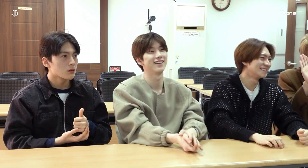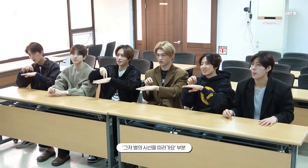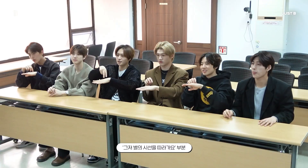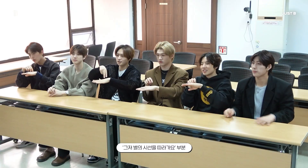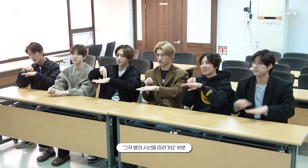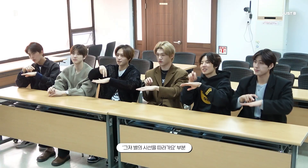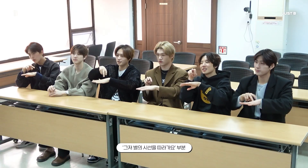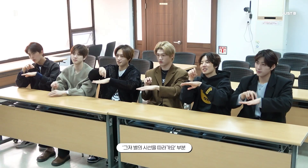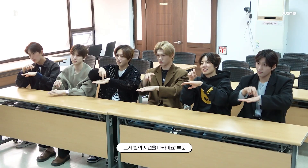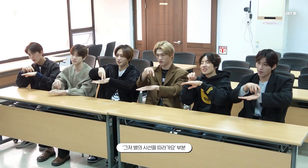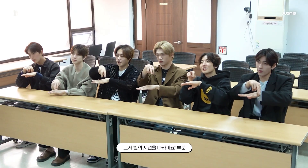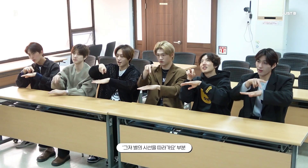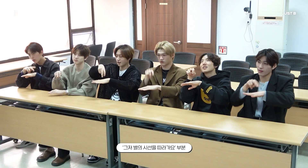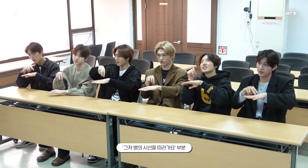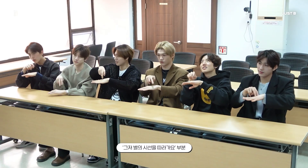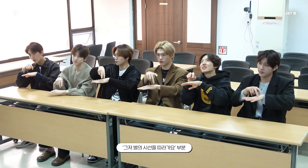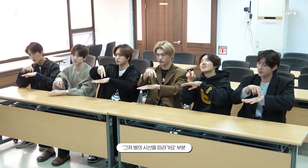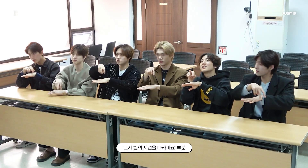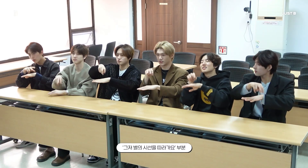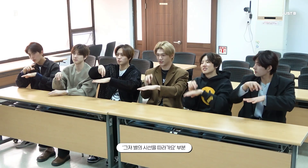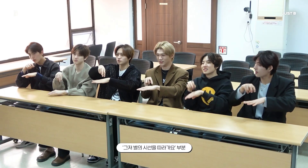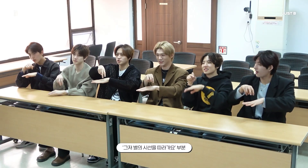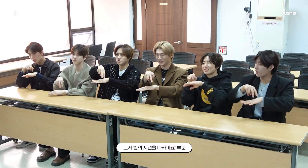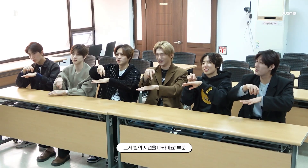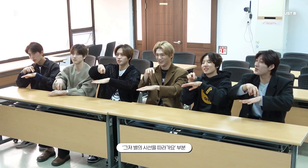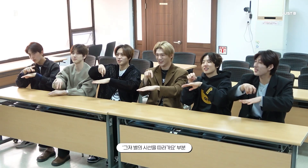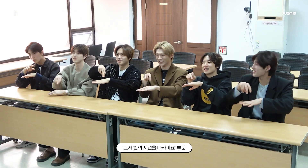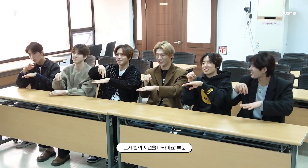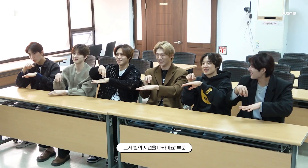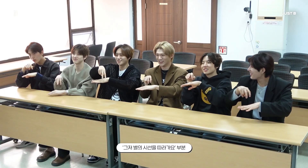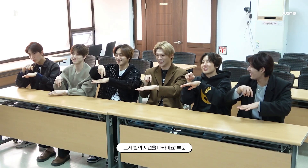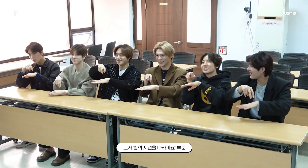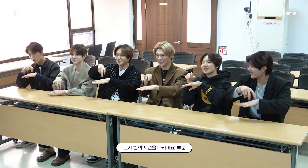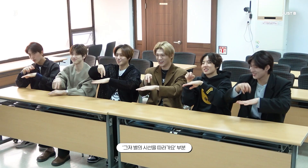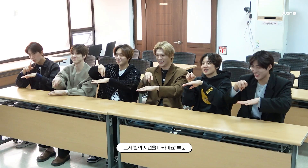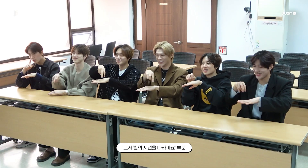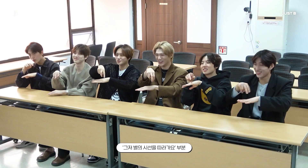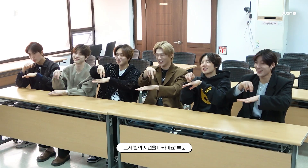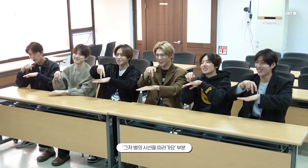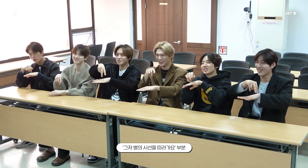['Just follow the star’s gaze'] Midair - Oh, midair